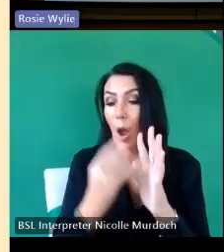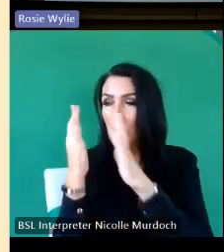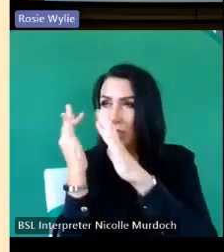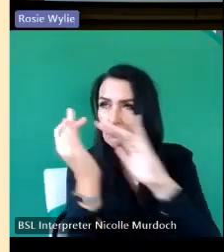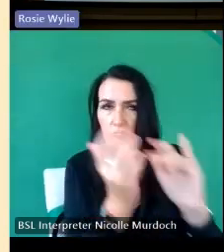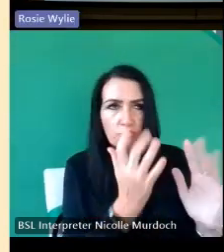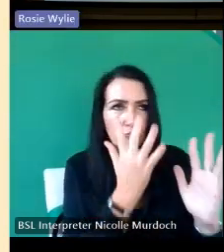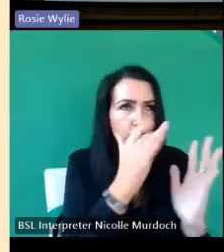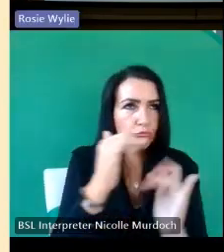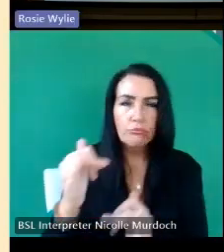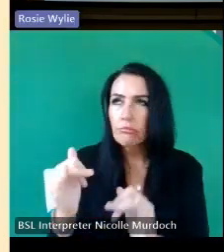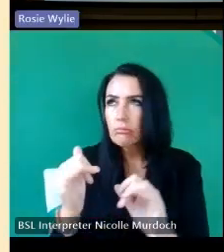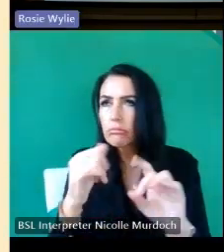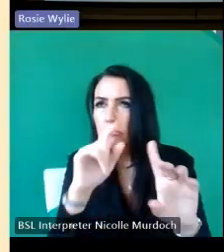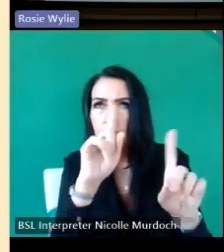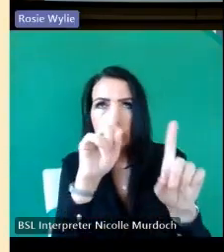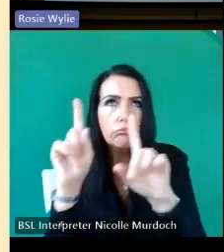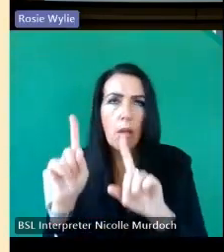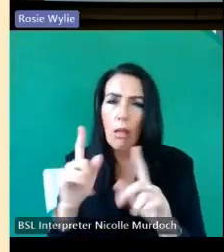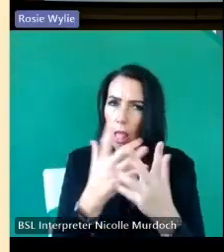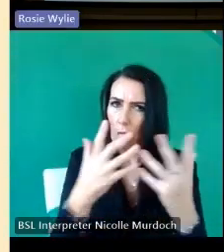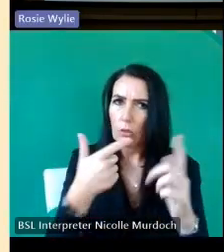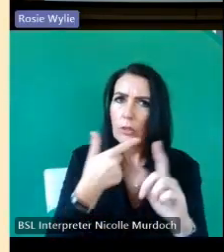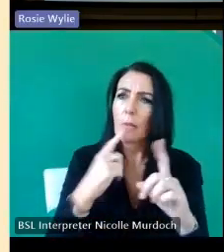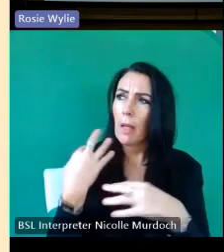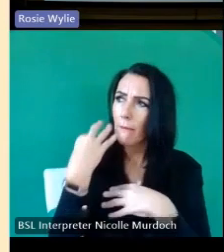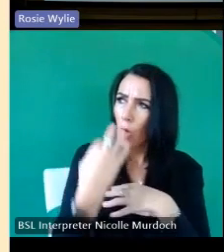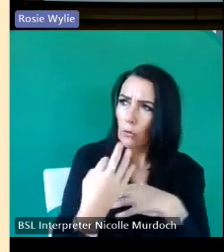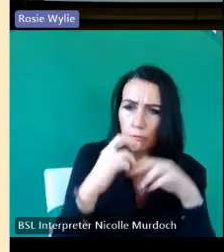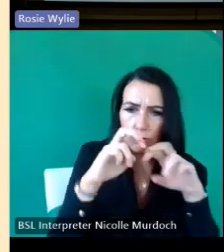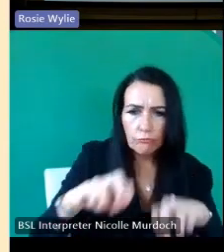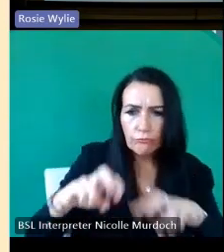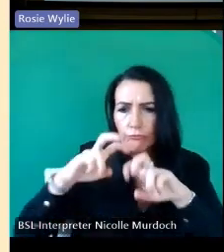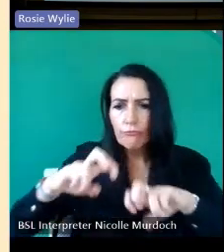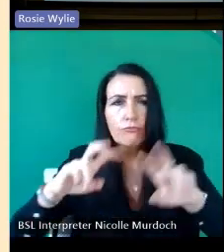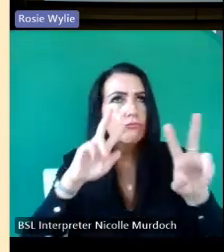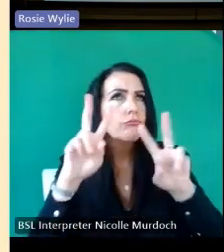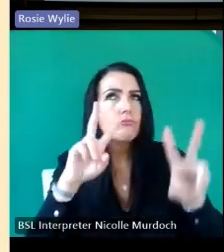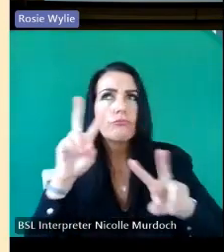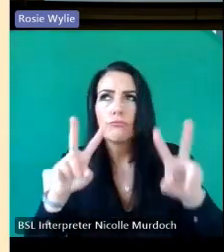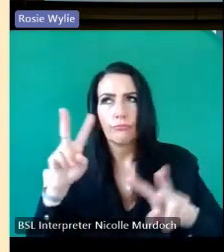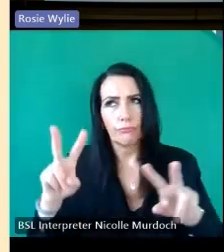this by an awful lot of people who volunteered um to put up with me going on about Mason Mark